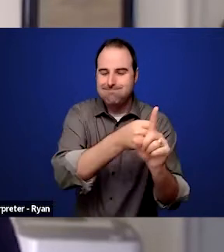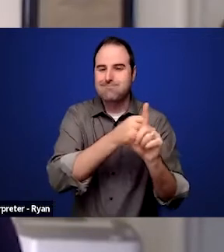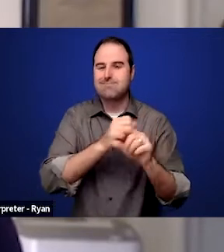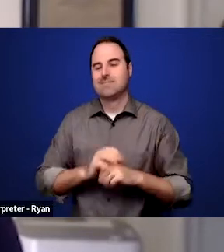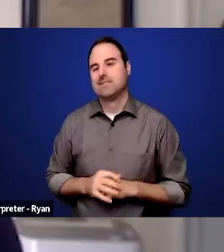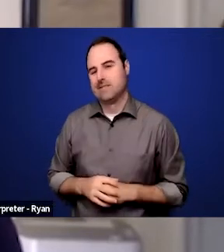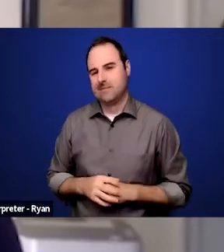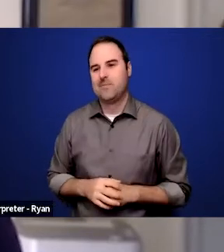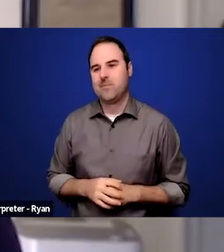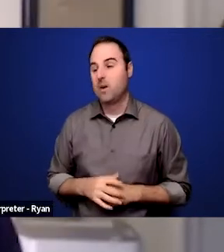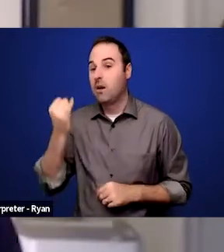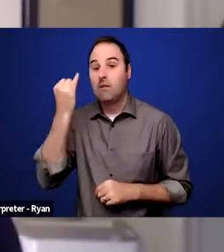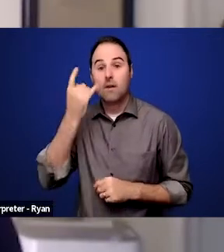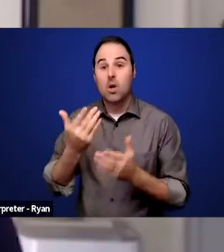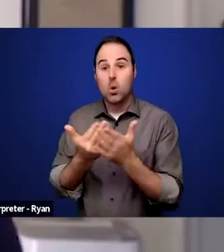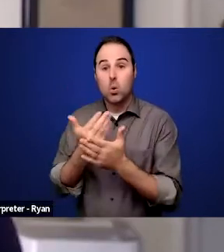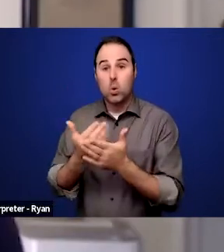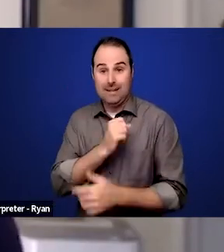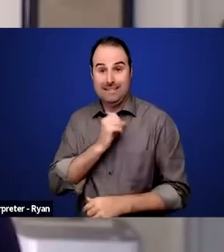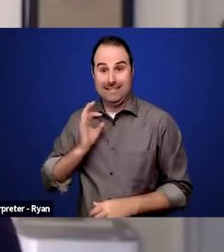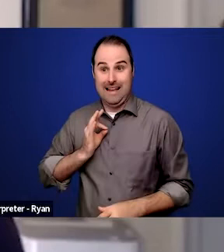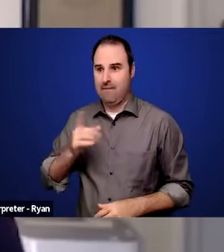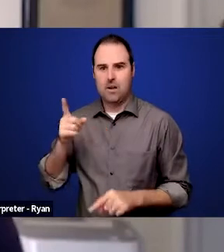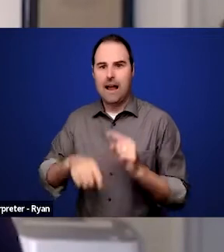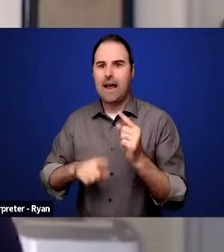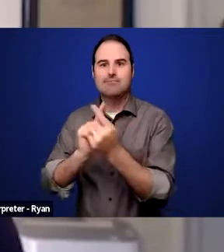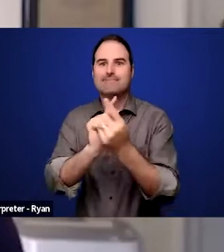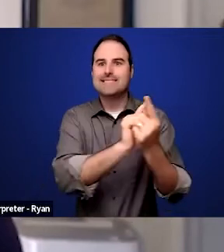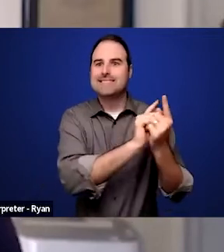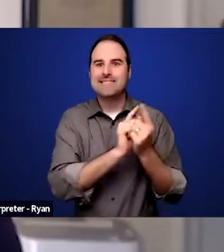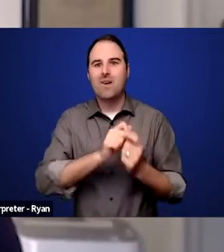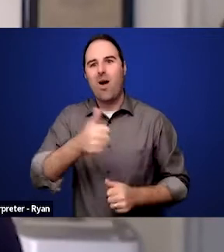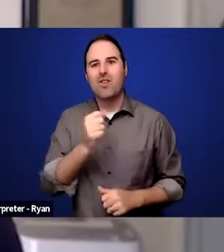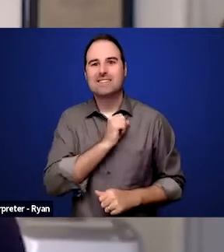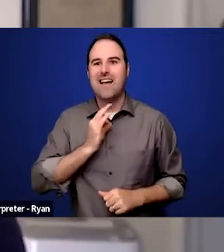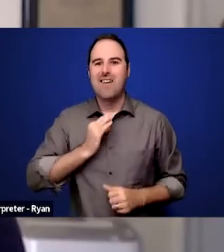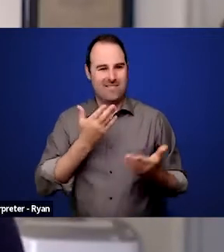not being able to meet people within the company, not being able to socialize both for work